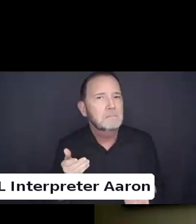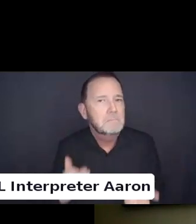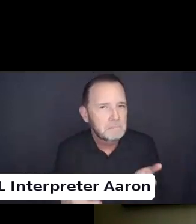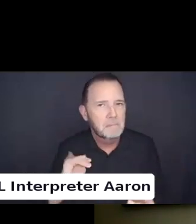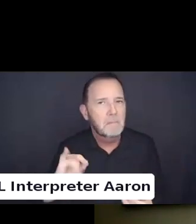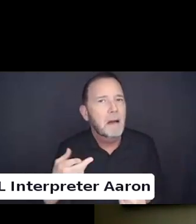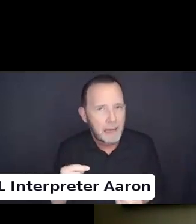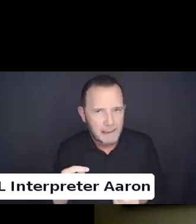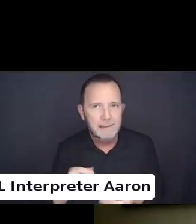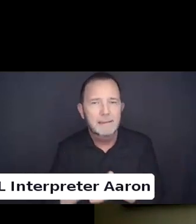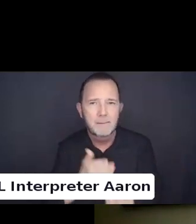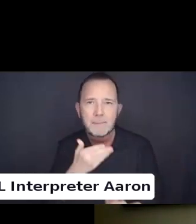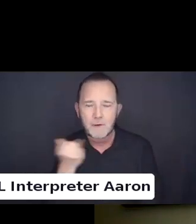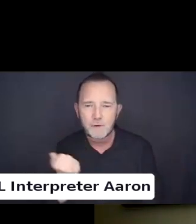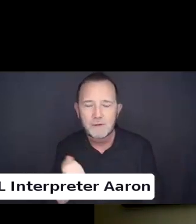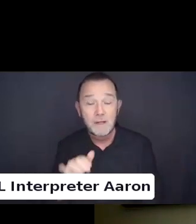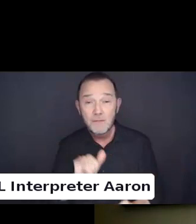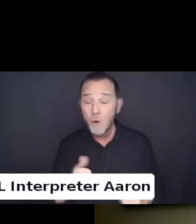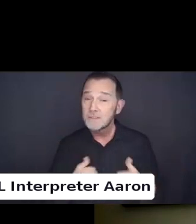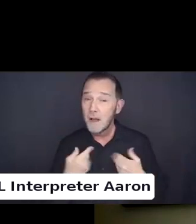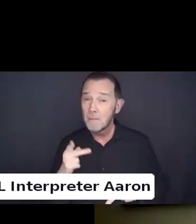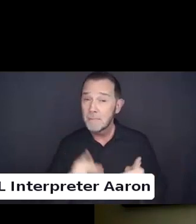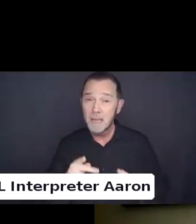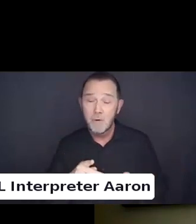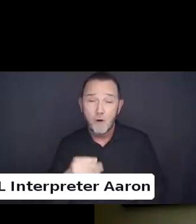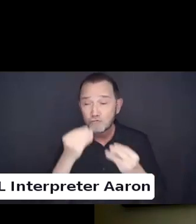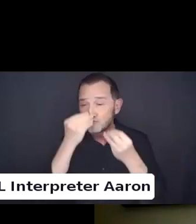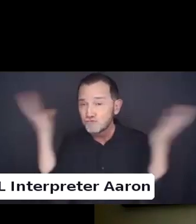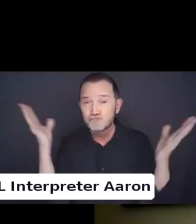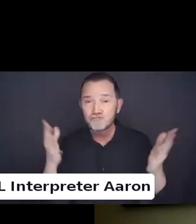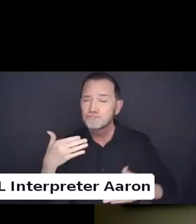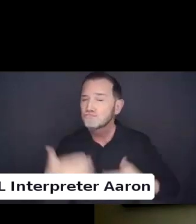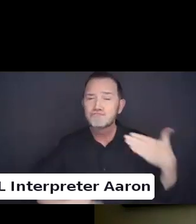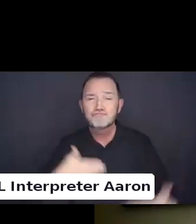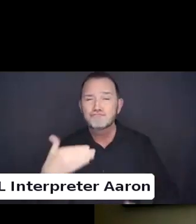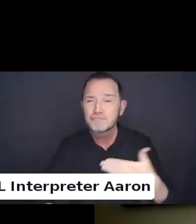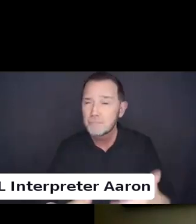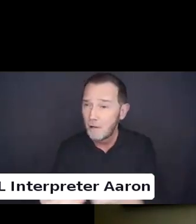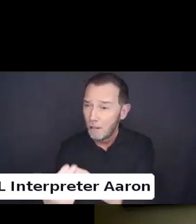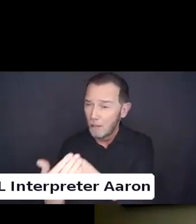They are not going back. And so. The world is not kind.